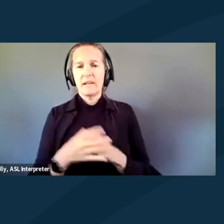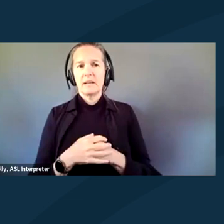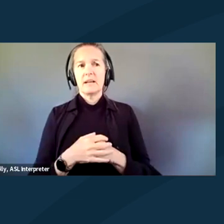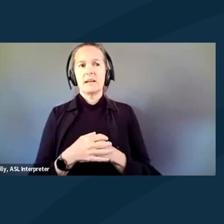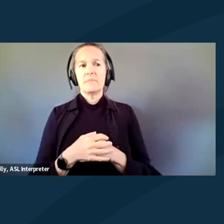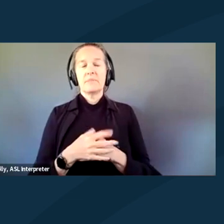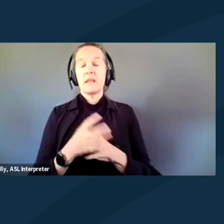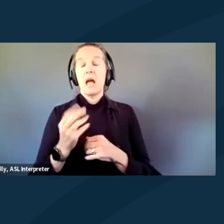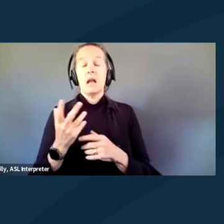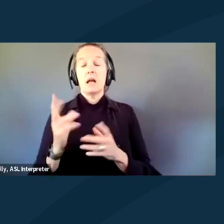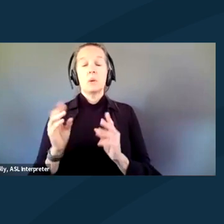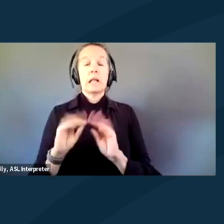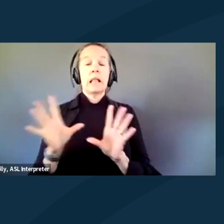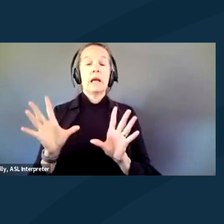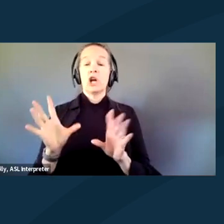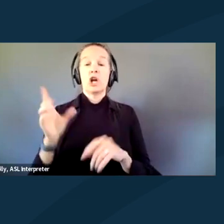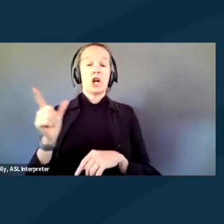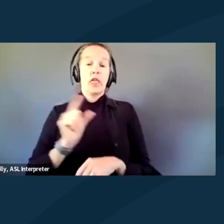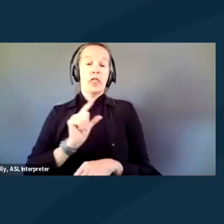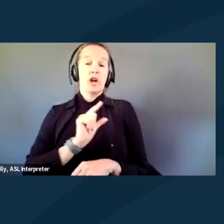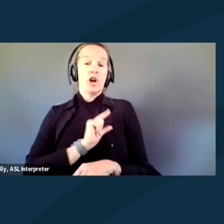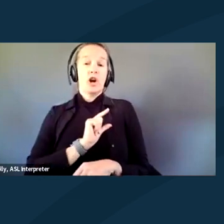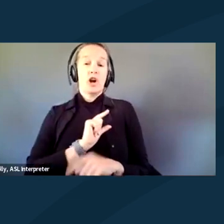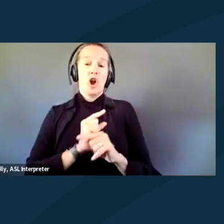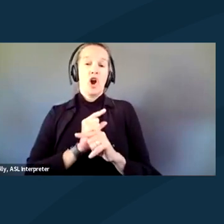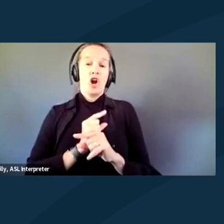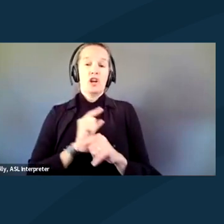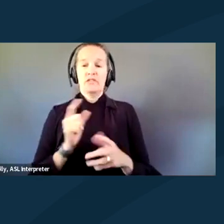It was clear that the guard was just making a decision in that moment. Like, "Oh, you don't need this."